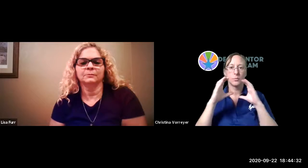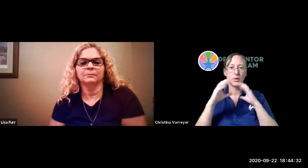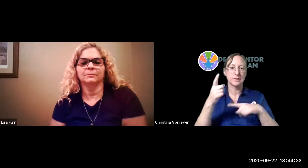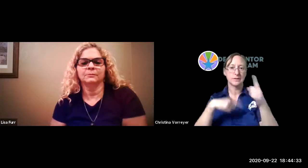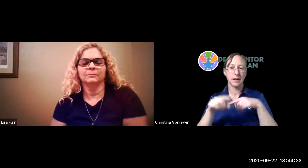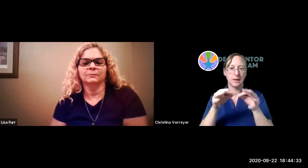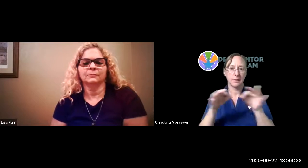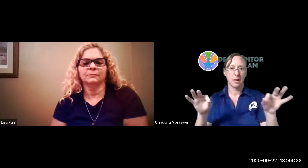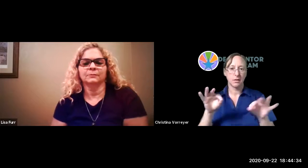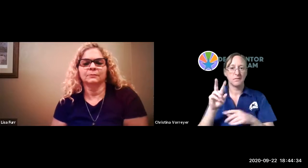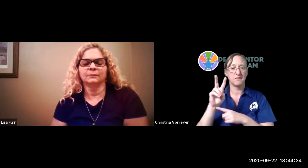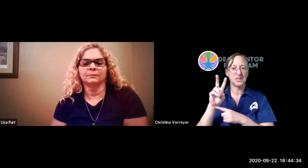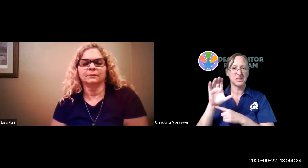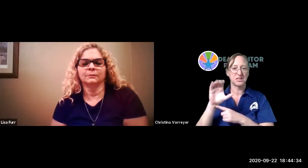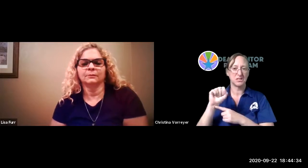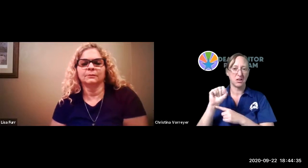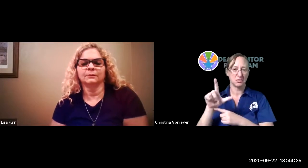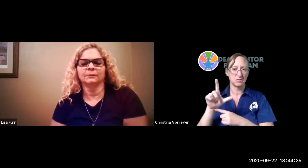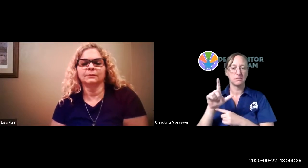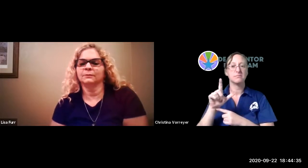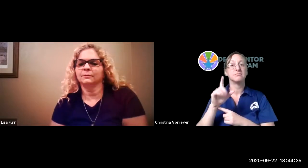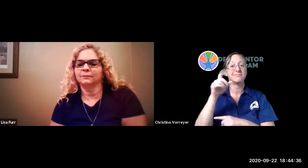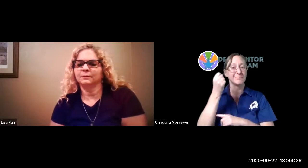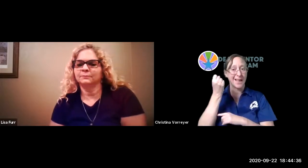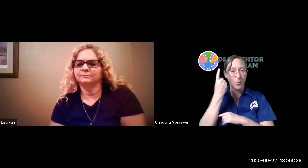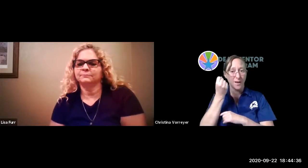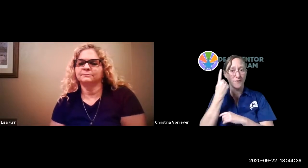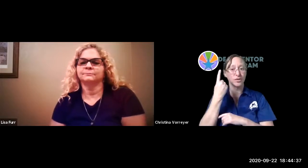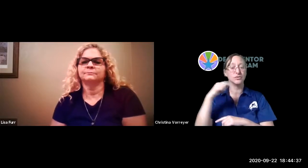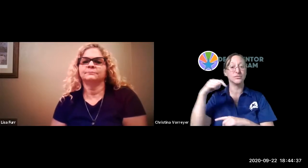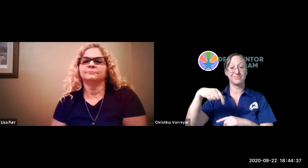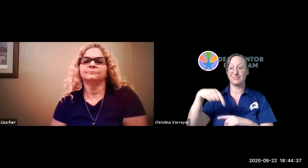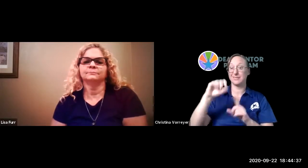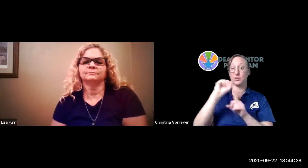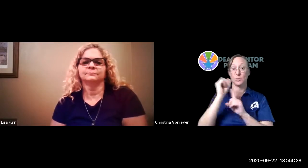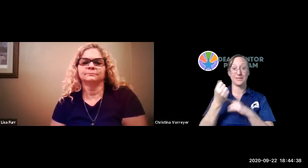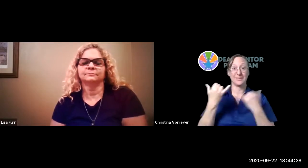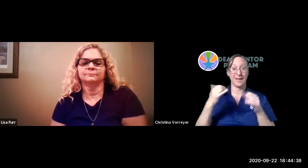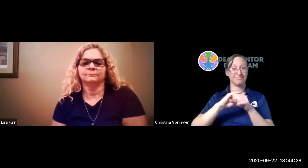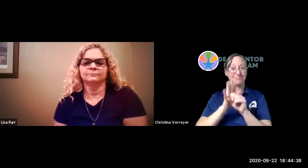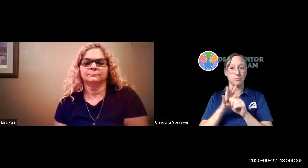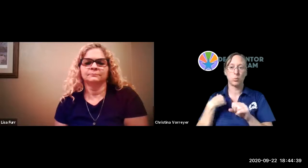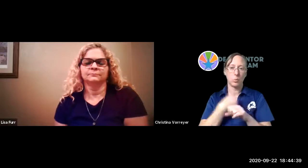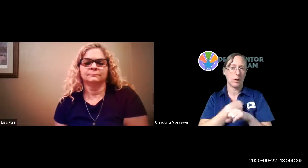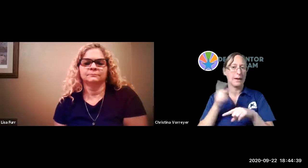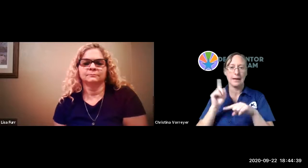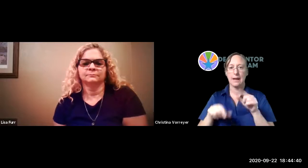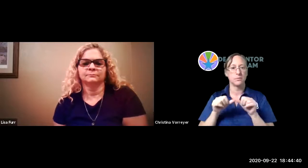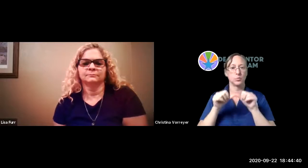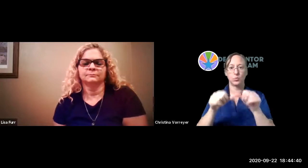what's called a visual communication sign language assessment or vcsl